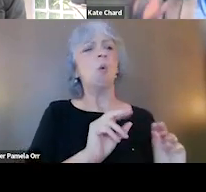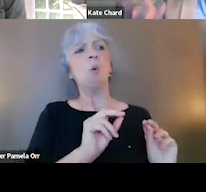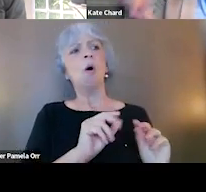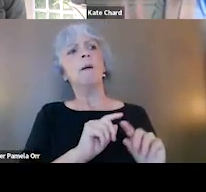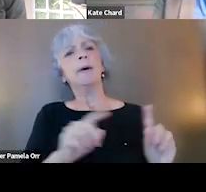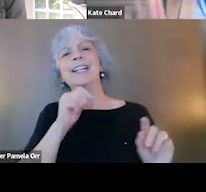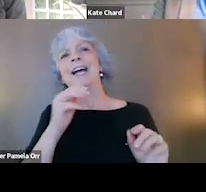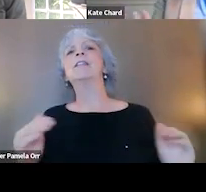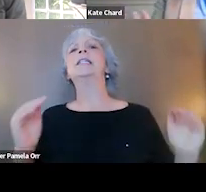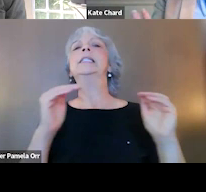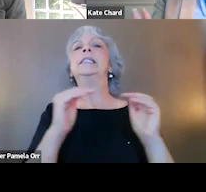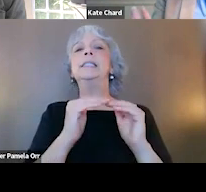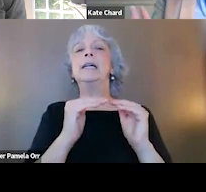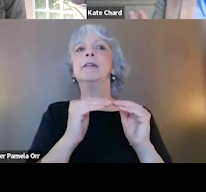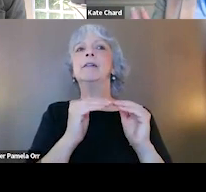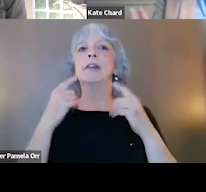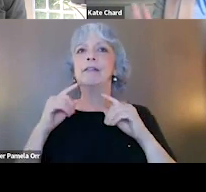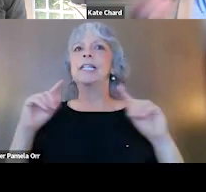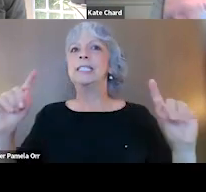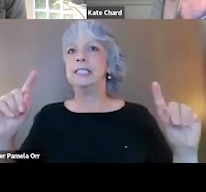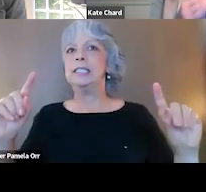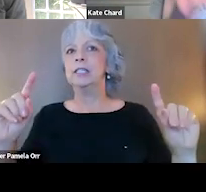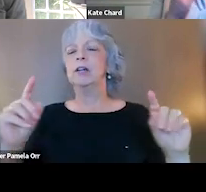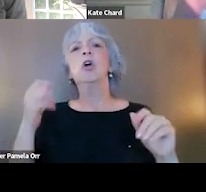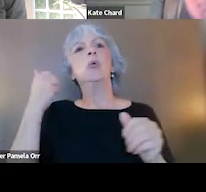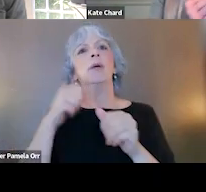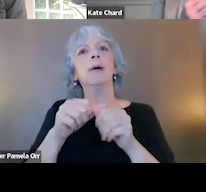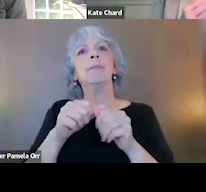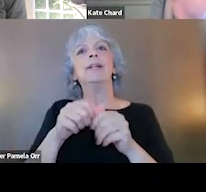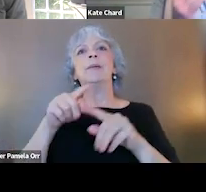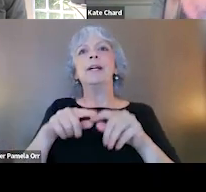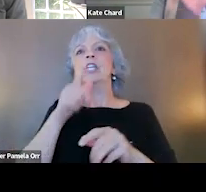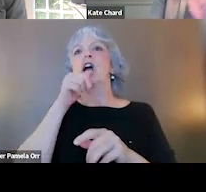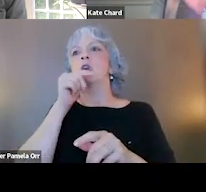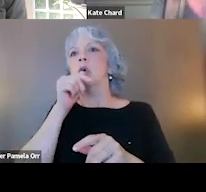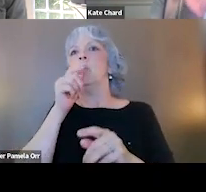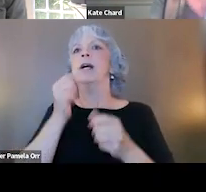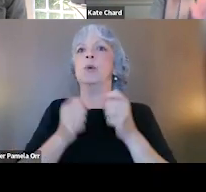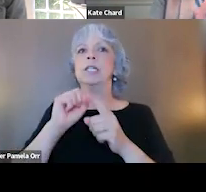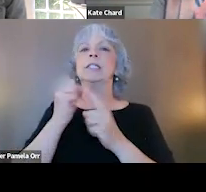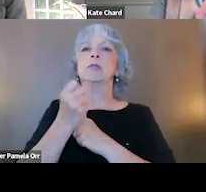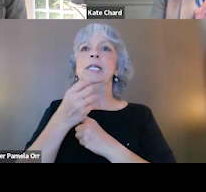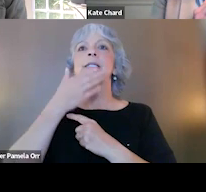the same level of efficacy. And remember what I said by whom, under what conditions will we have the best outcomes?